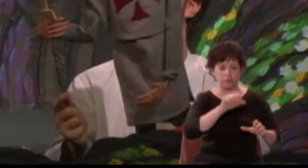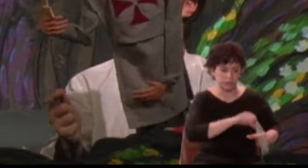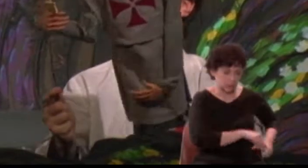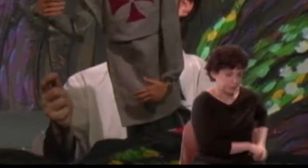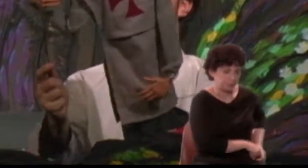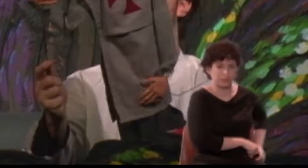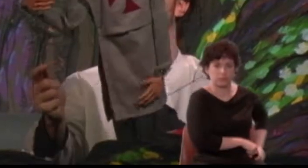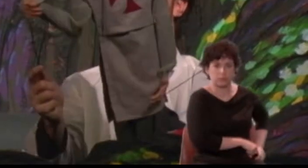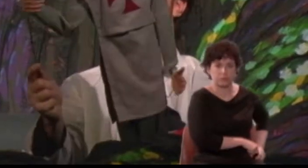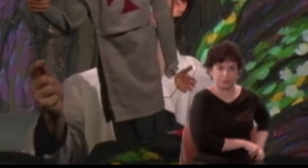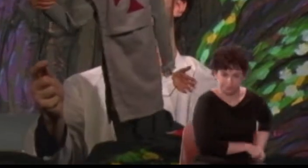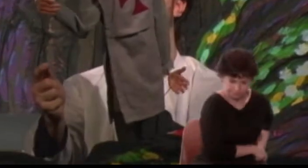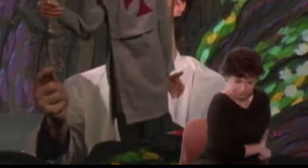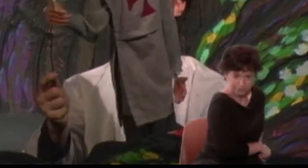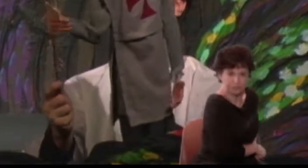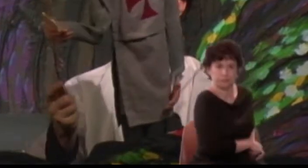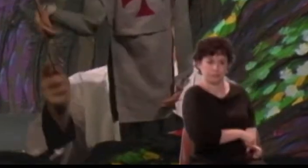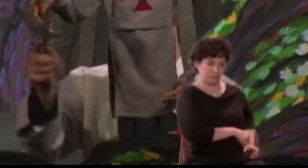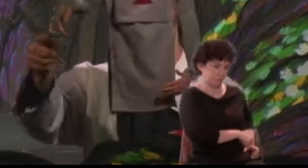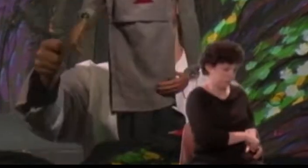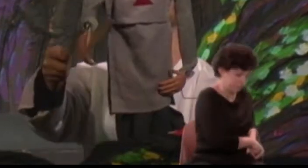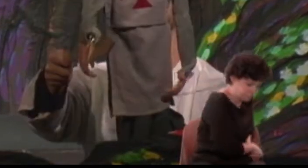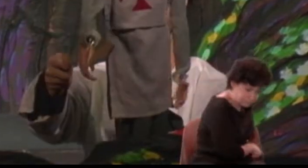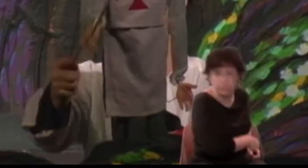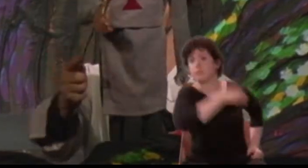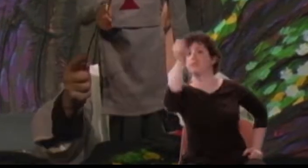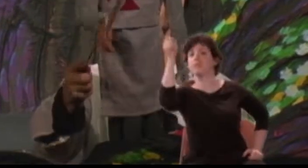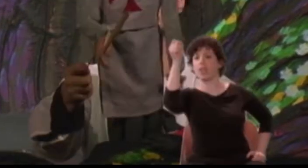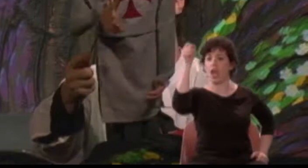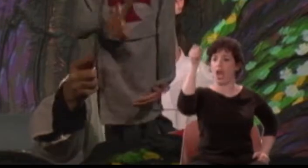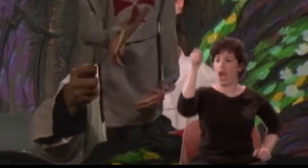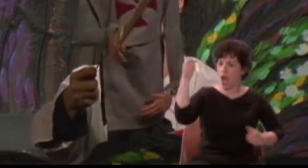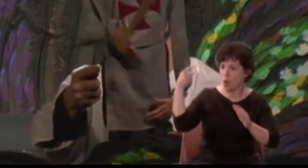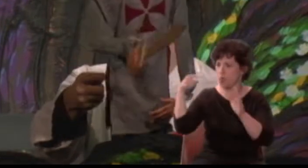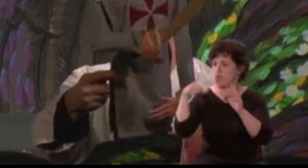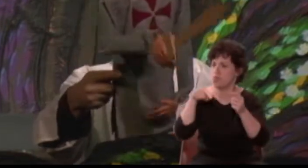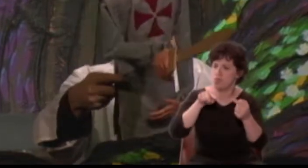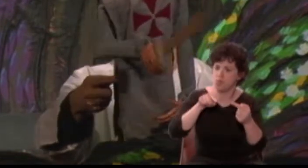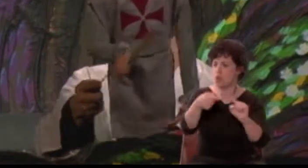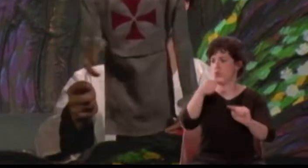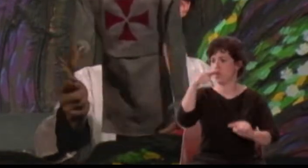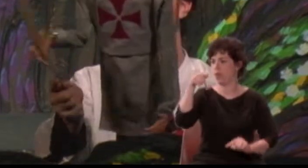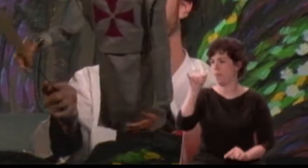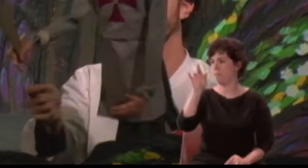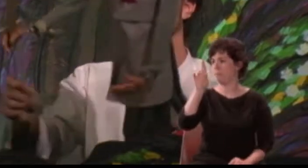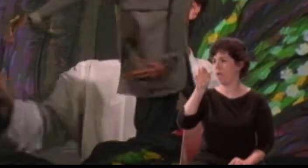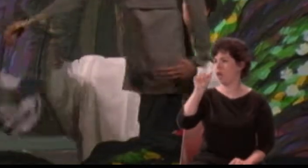and wound the pap of Pyramus; ay that left pap, where heart doth hop: